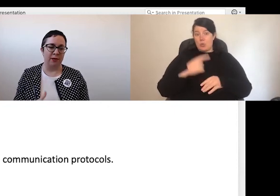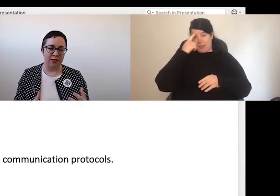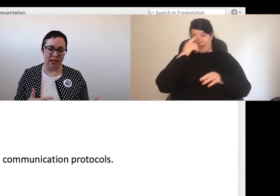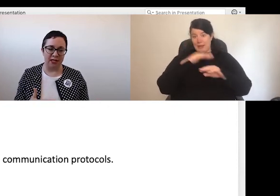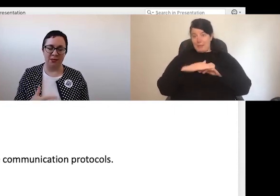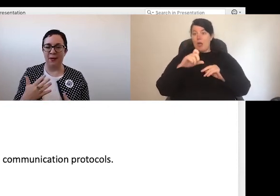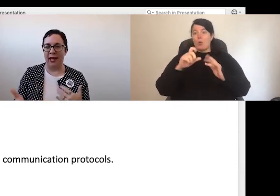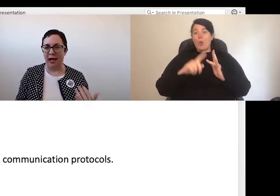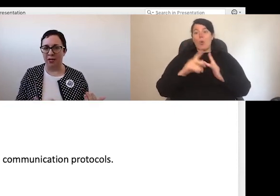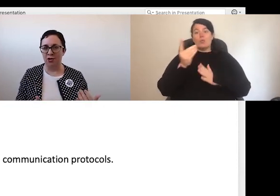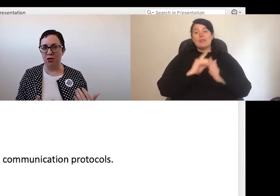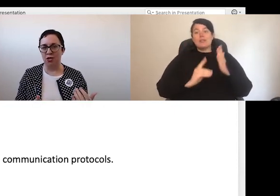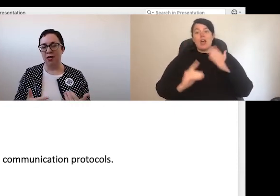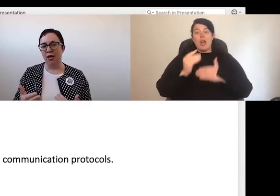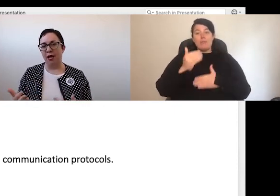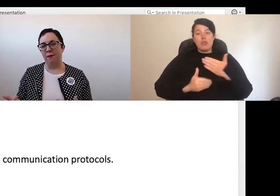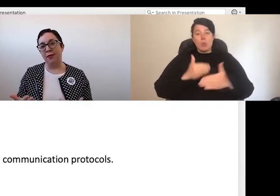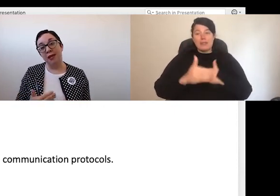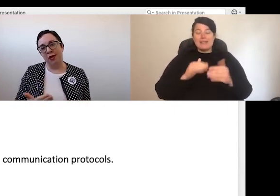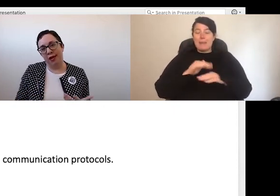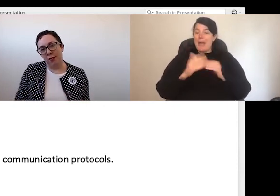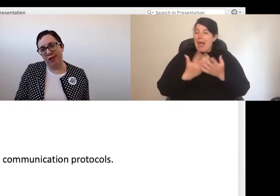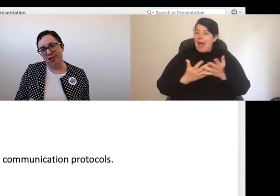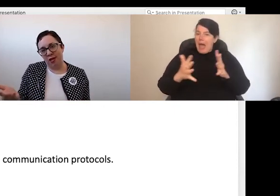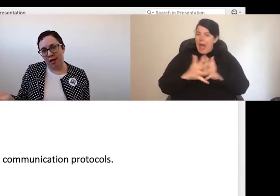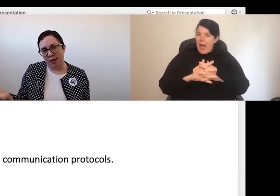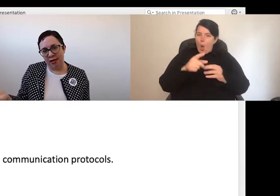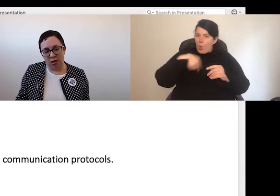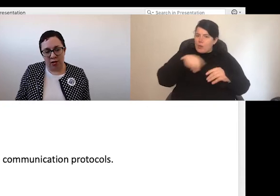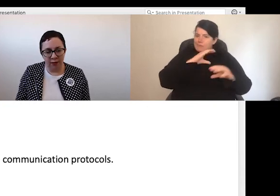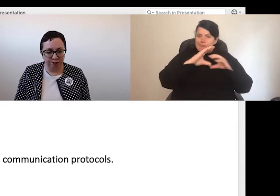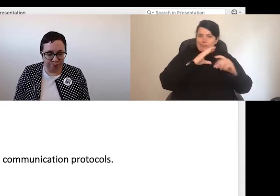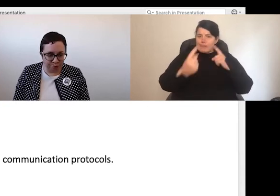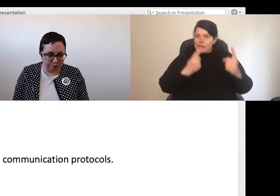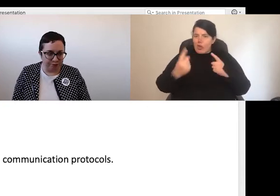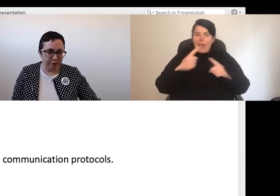place with our teams about how we should be communicating with each other and externally.